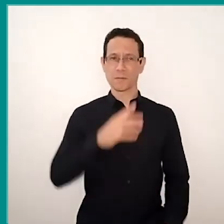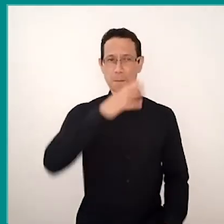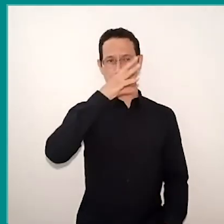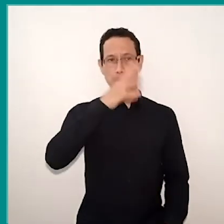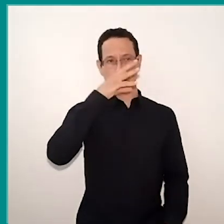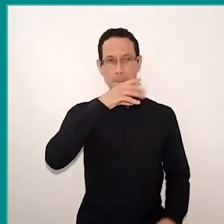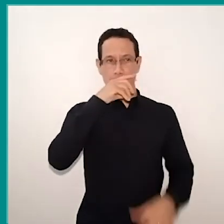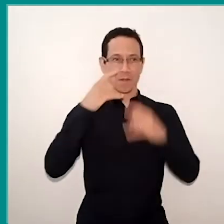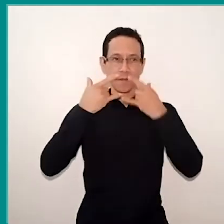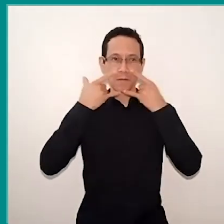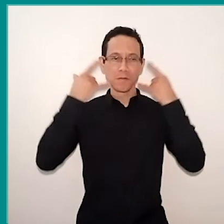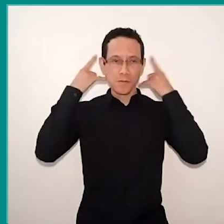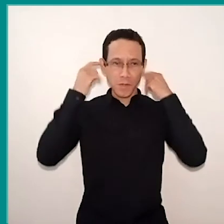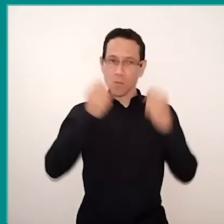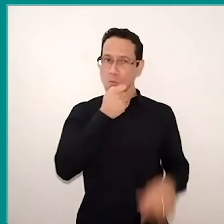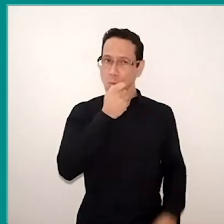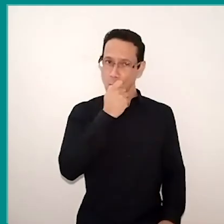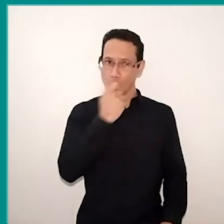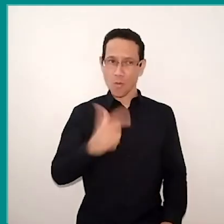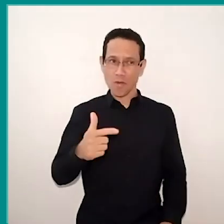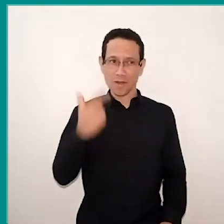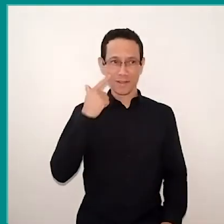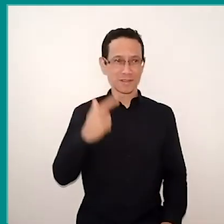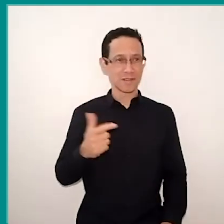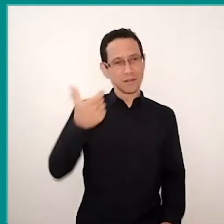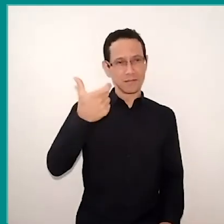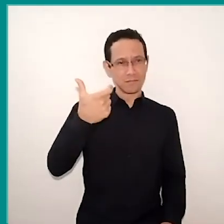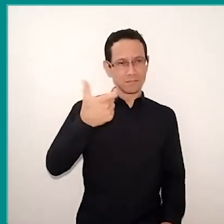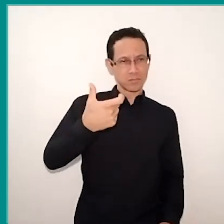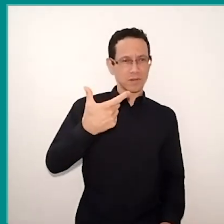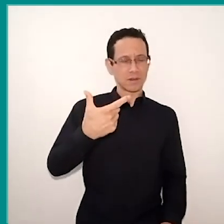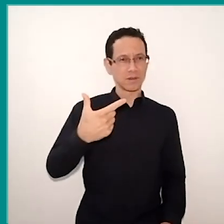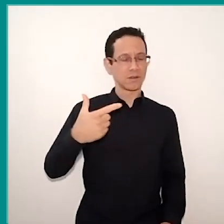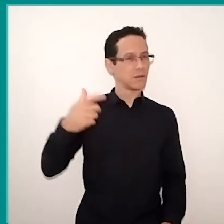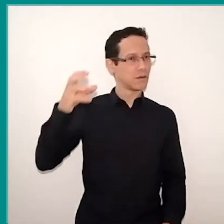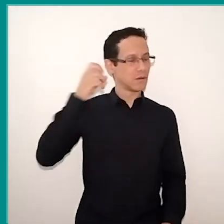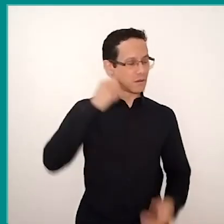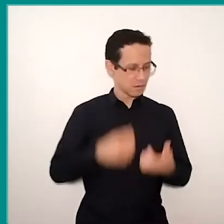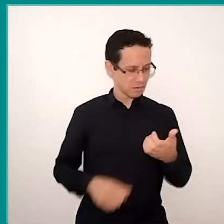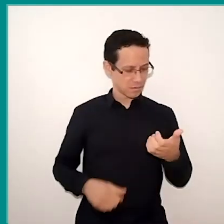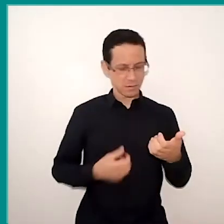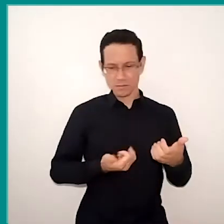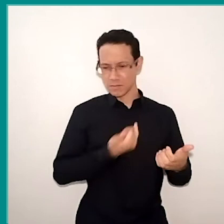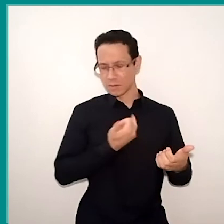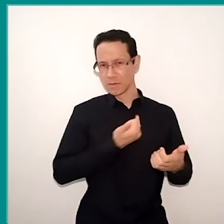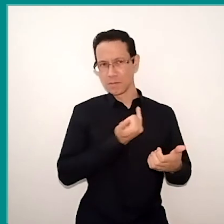People there enjoying and listening to each poster on this one, each code dealt with a thematic of racism,